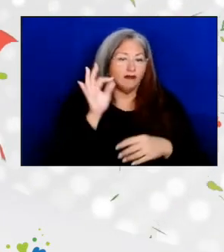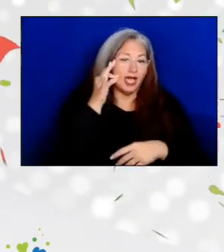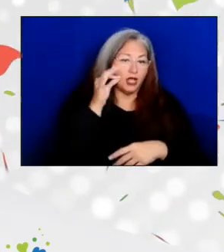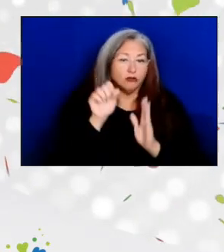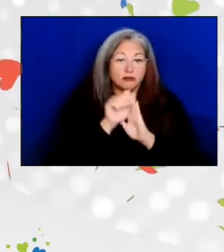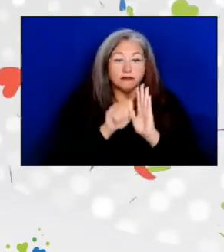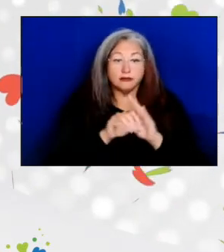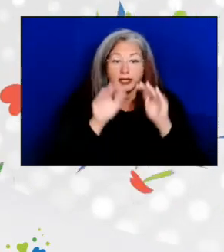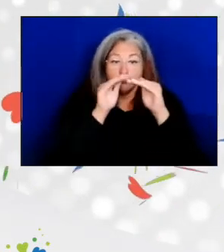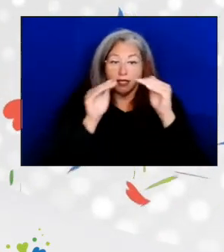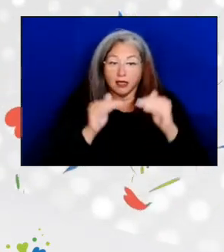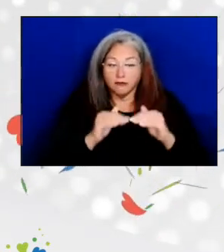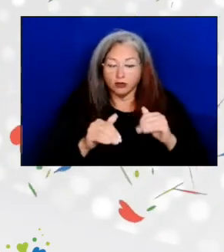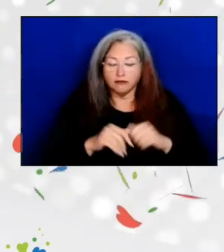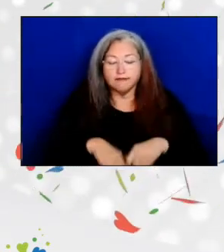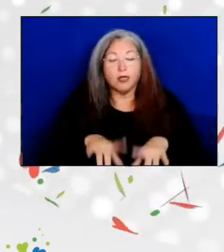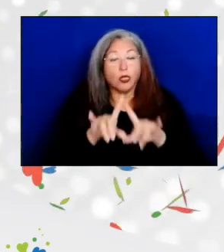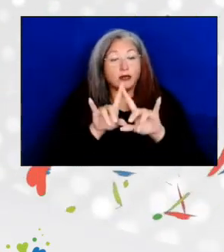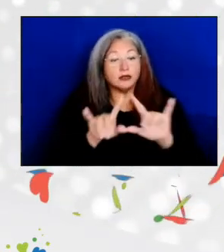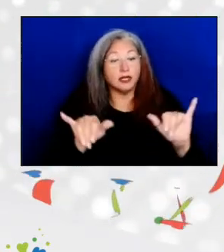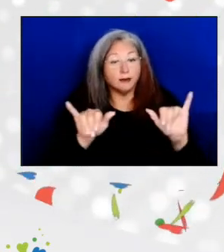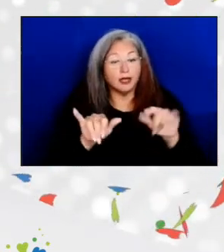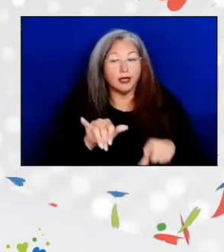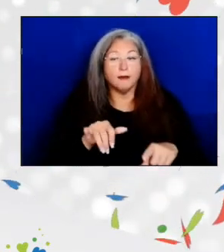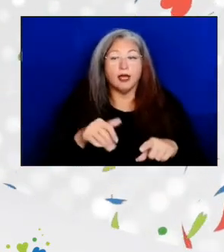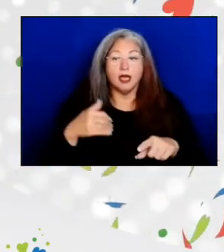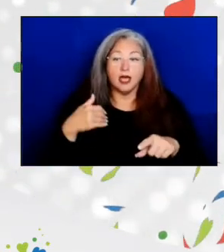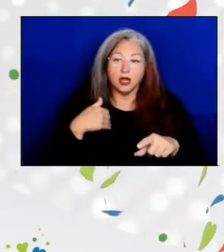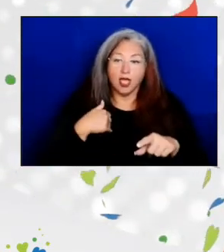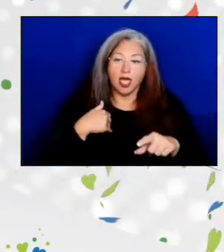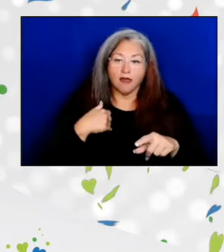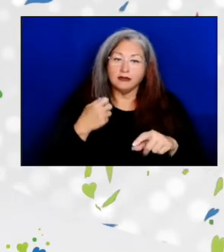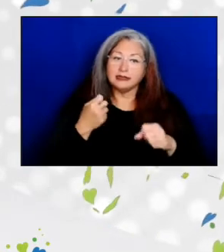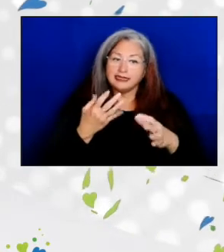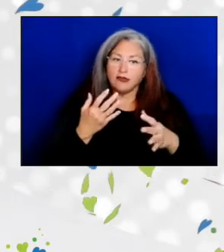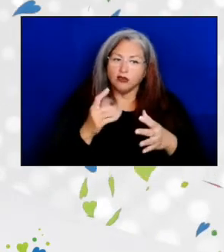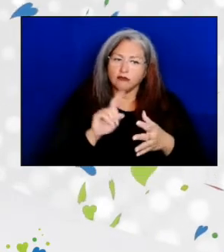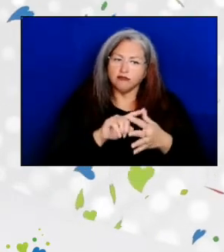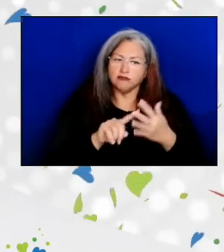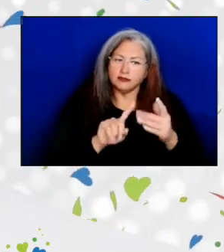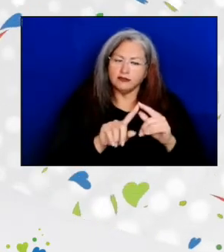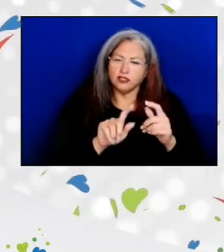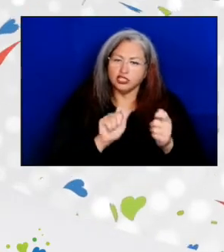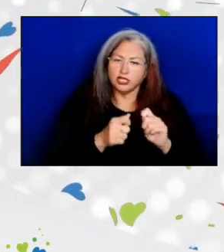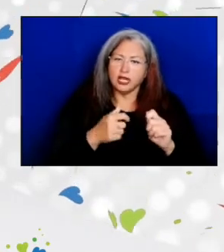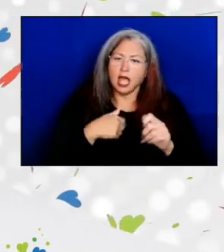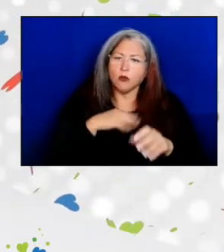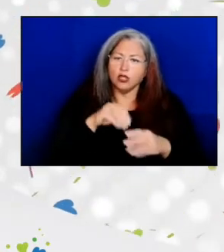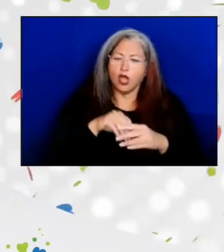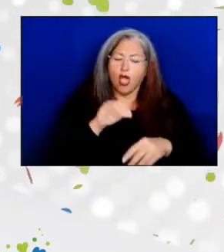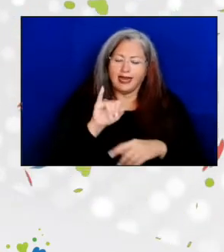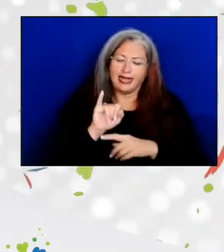At the same time, there were a number of other changes. I served on the interdepartmental committees